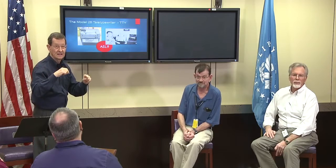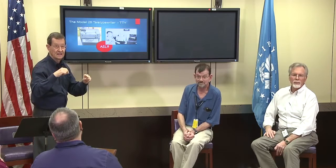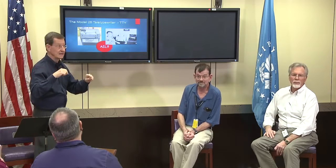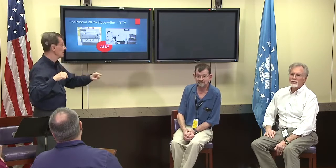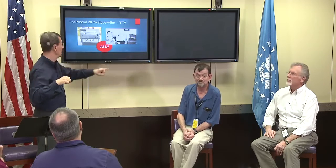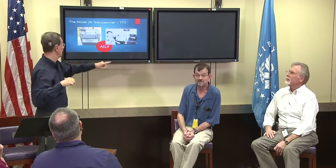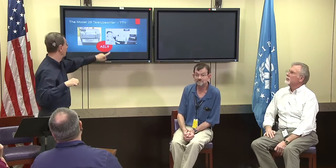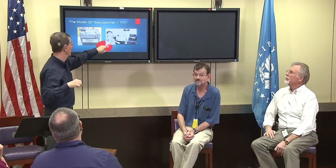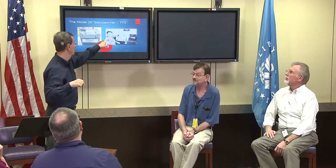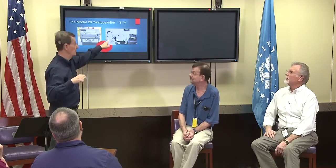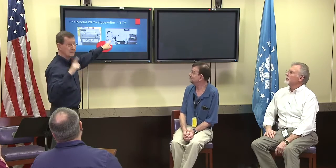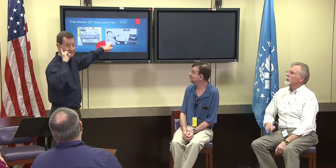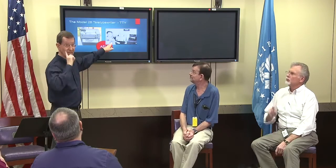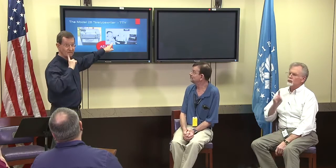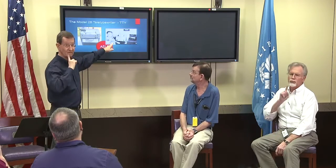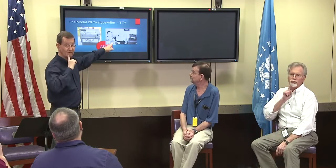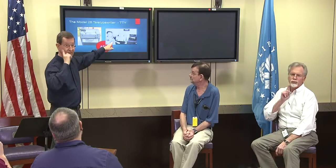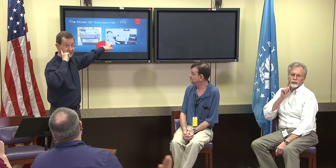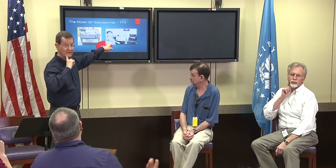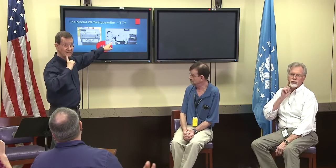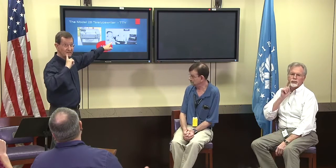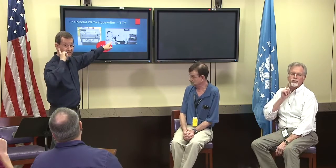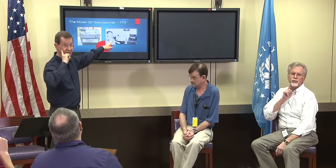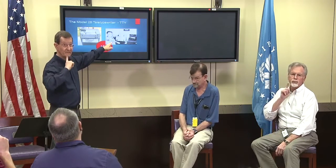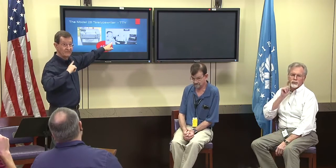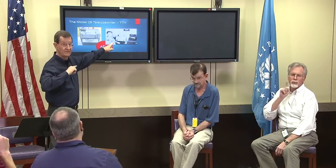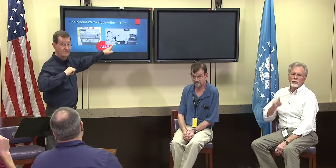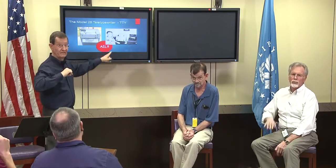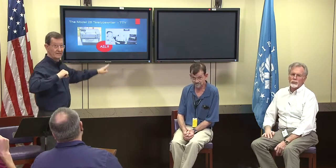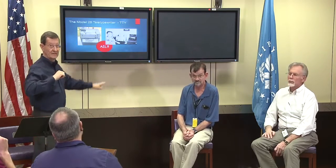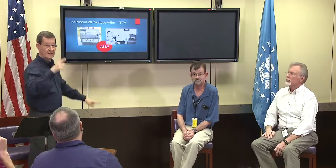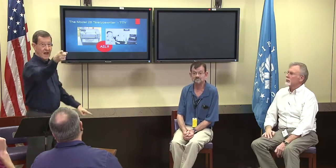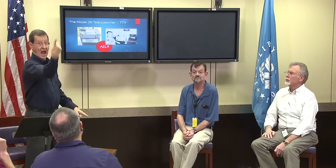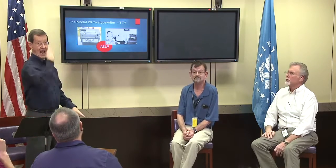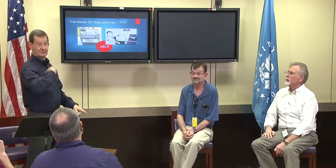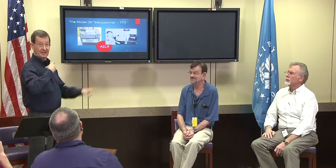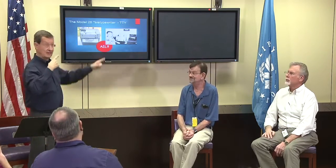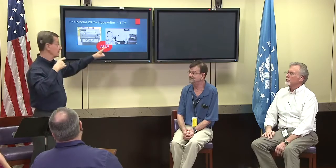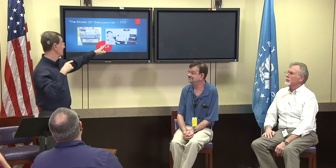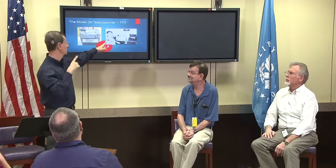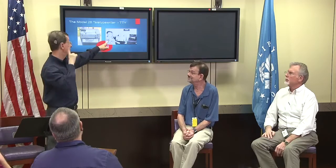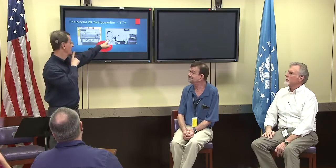from one person to another. And who's this? Oh yeah, that's a deaf man, yes.